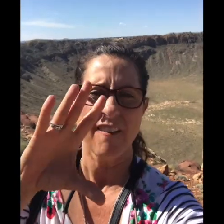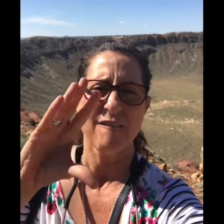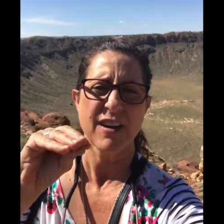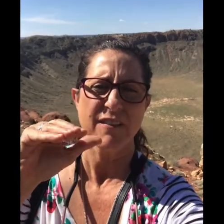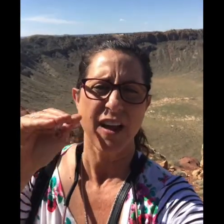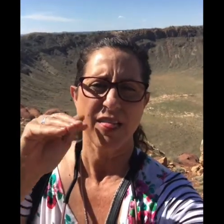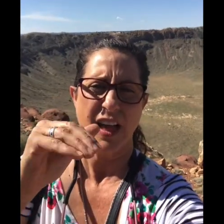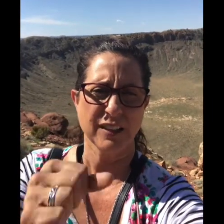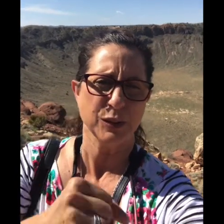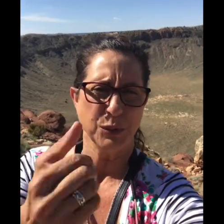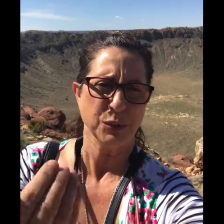50,000 years ago.